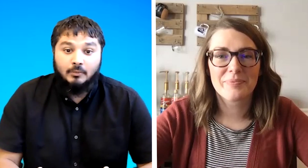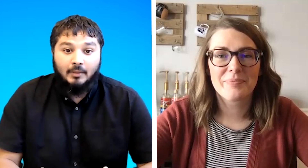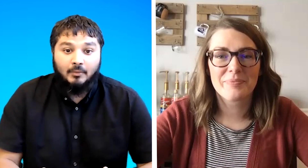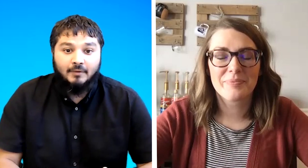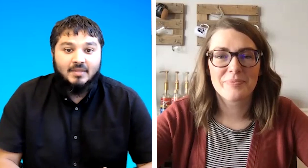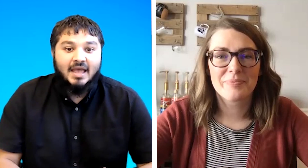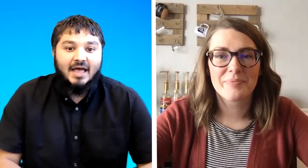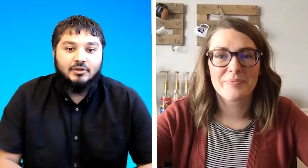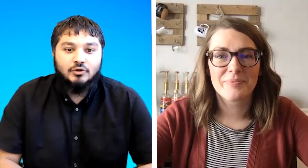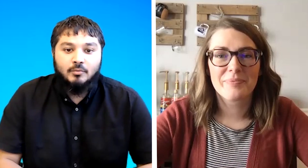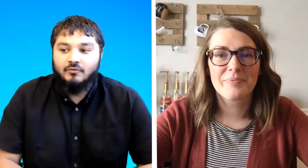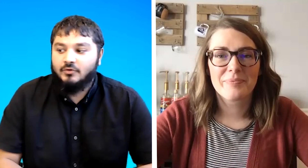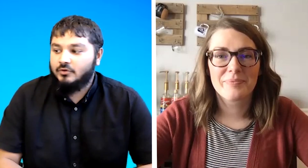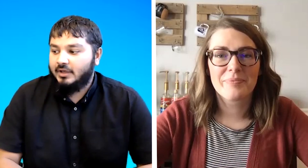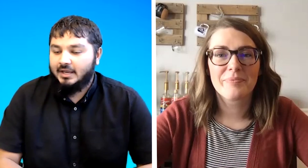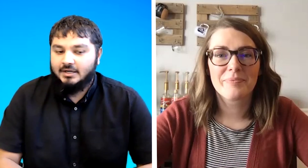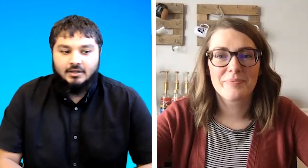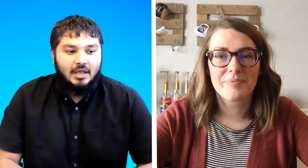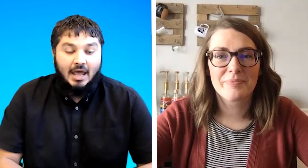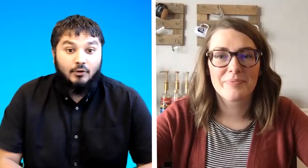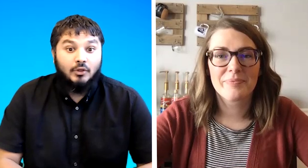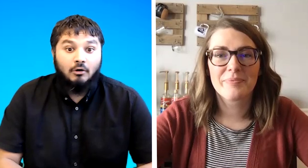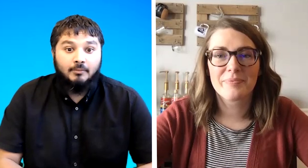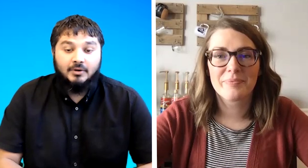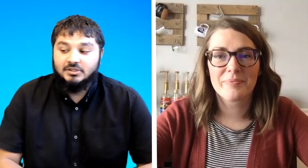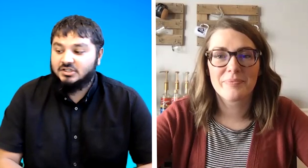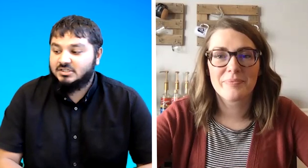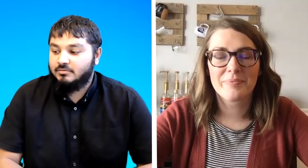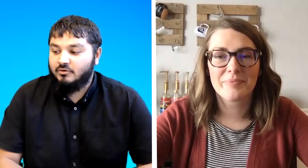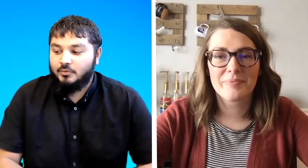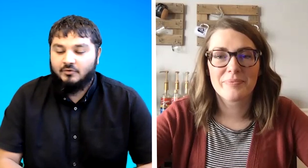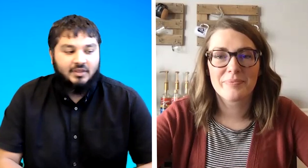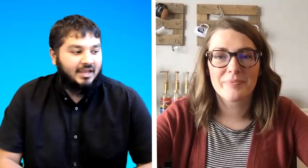people and then you're moving your head and not the whole body just the movement of the head